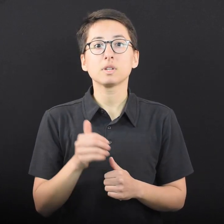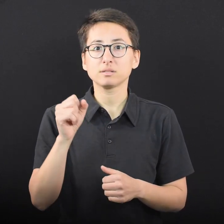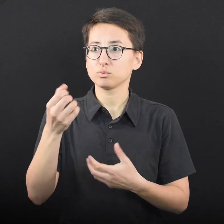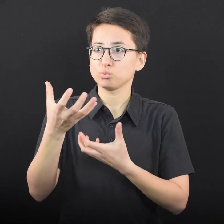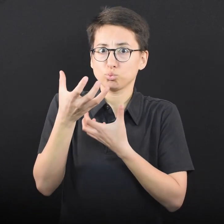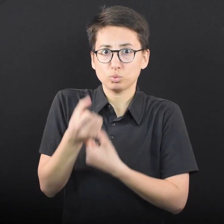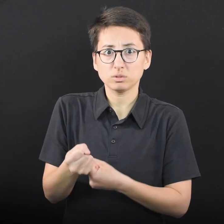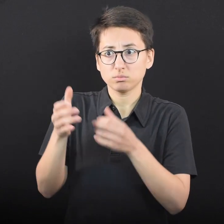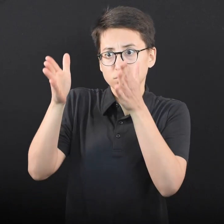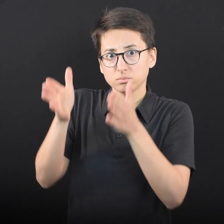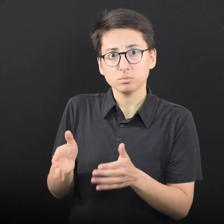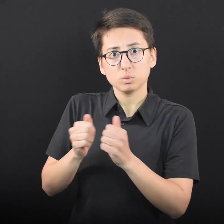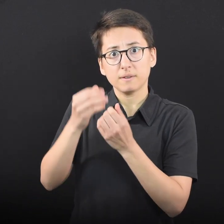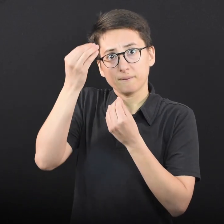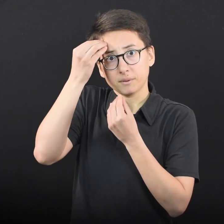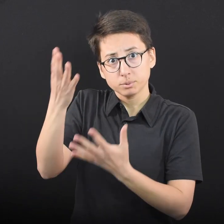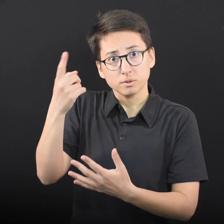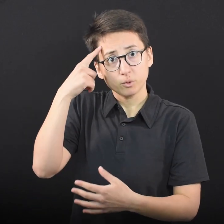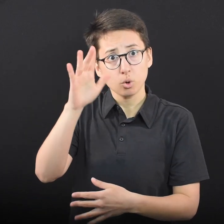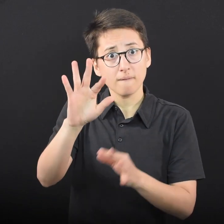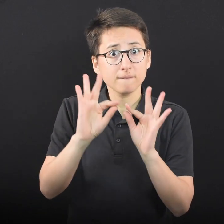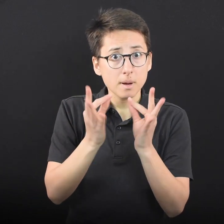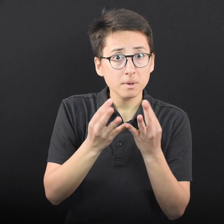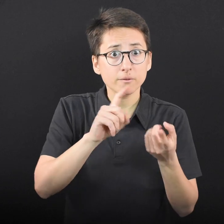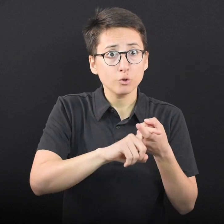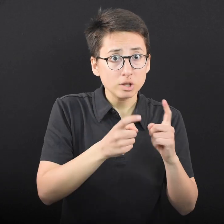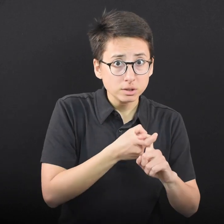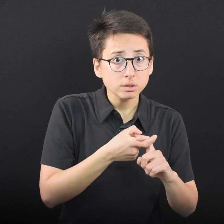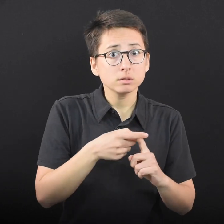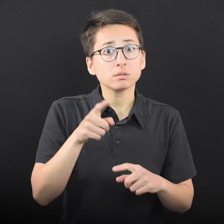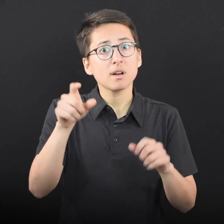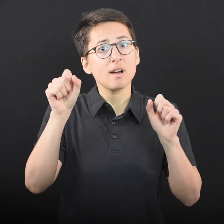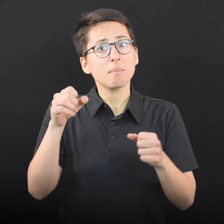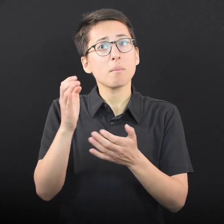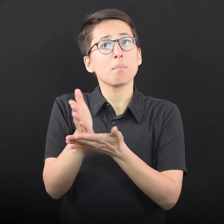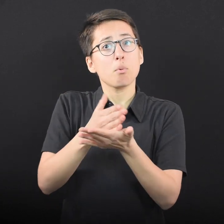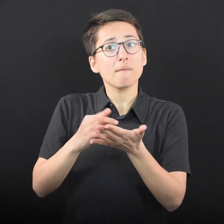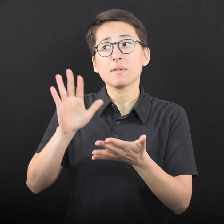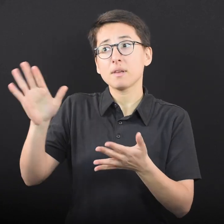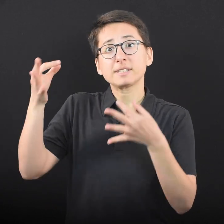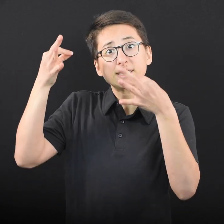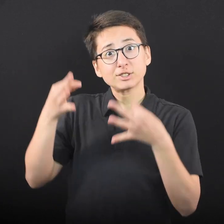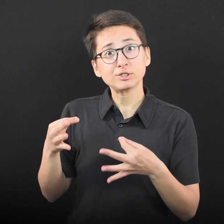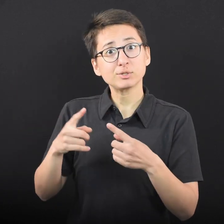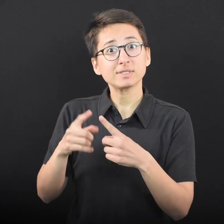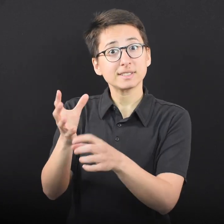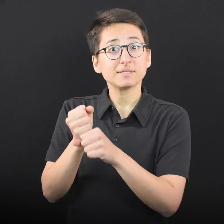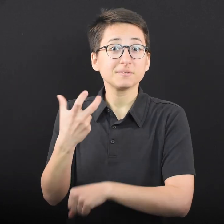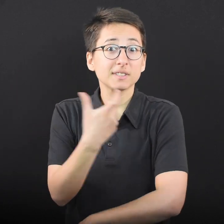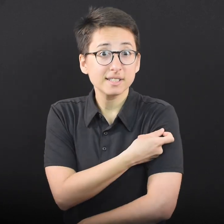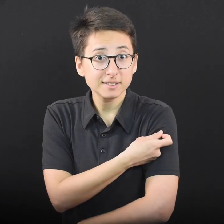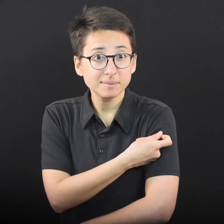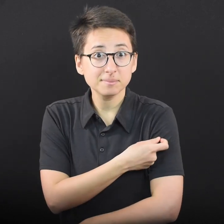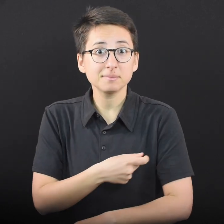As a trusted messenger to your family and friends, you can play a role in their decision to vaccinate.